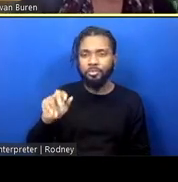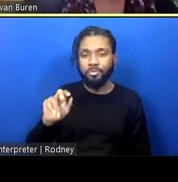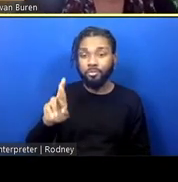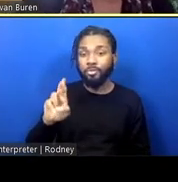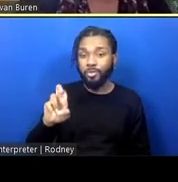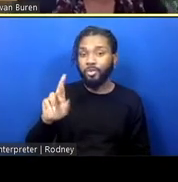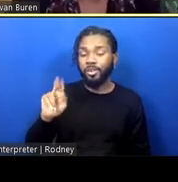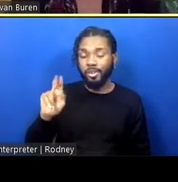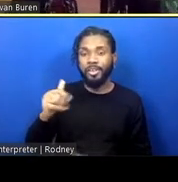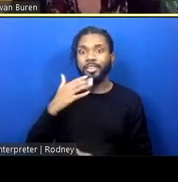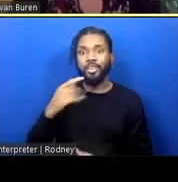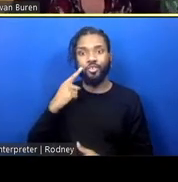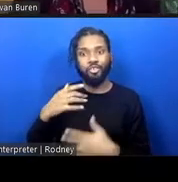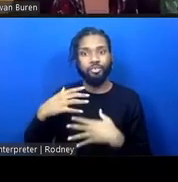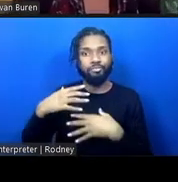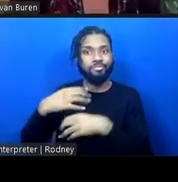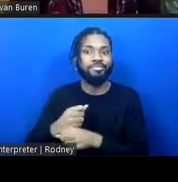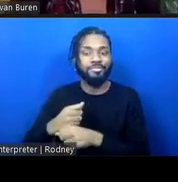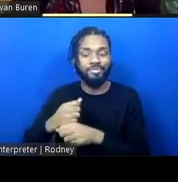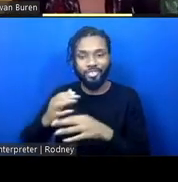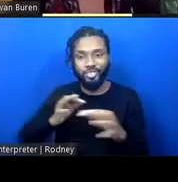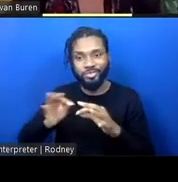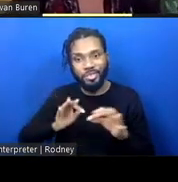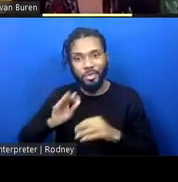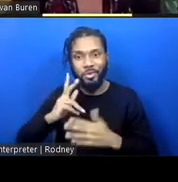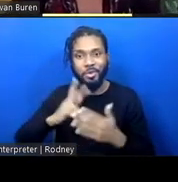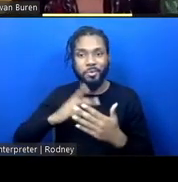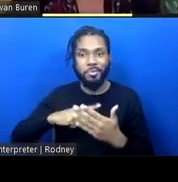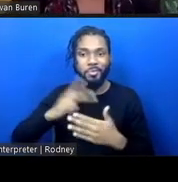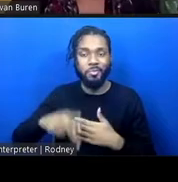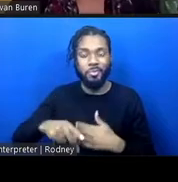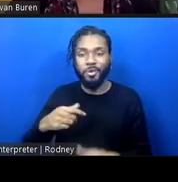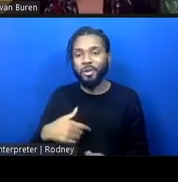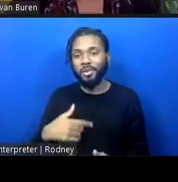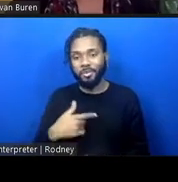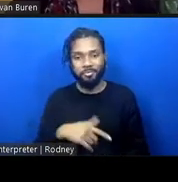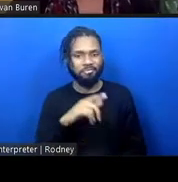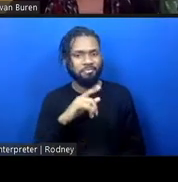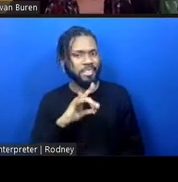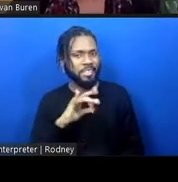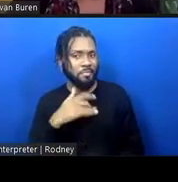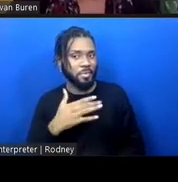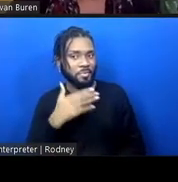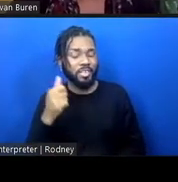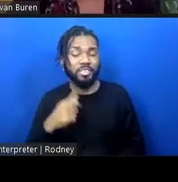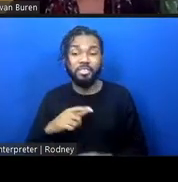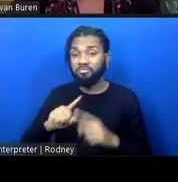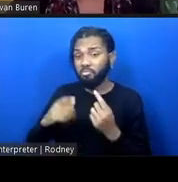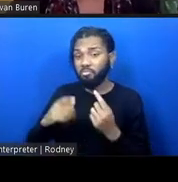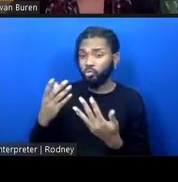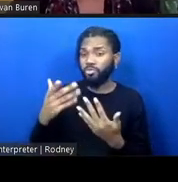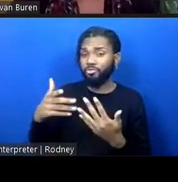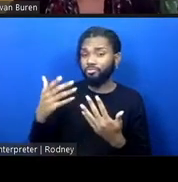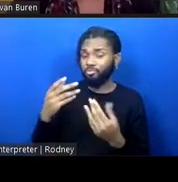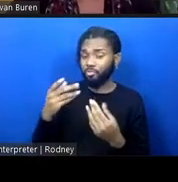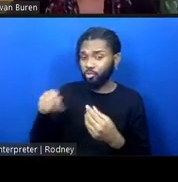I did my best. But hopefully, you've given our audience a taste of the different types of things